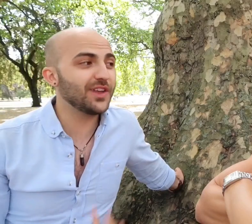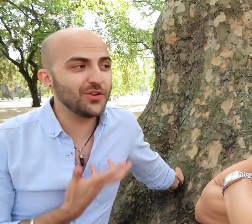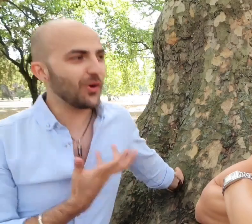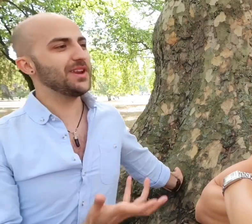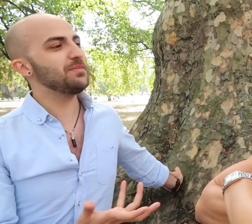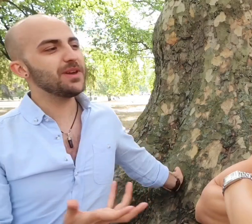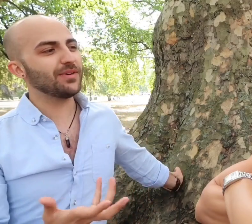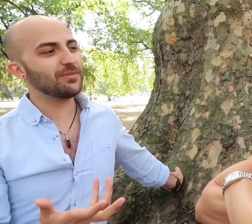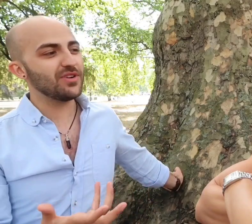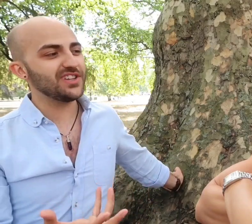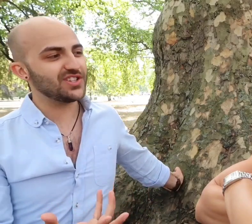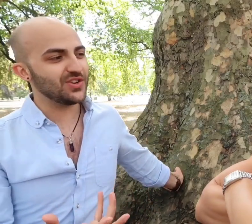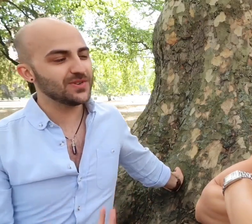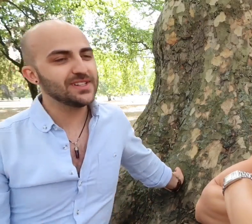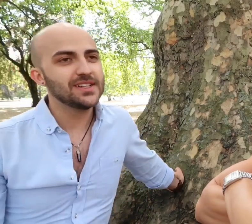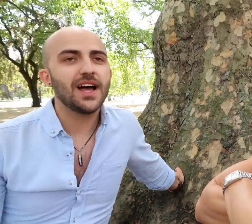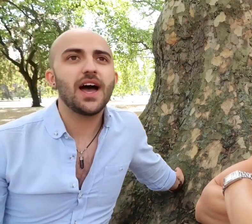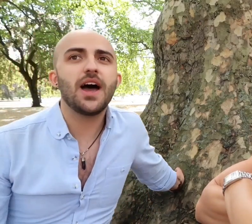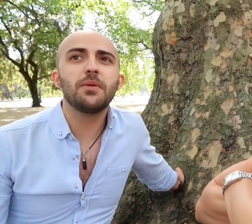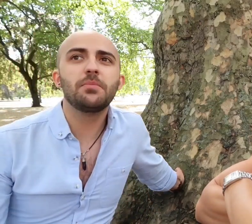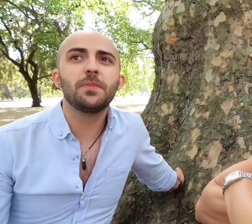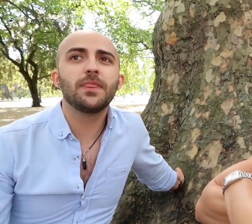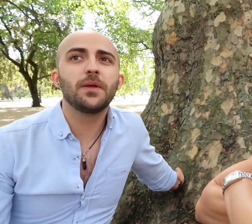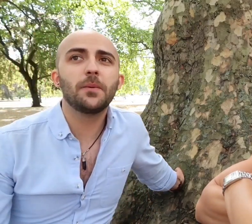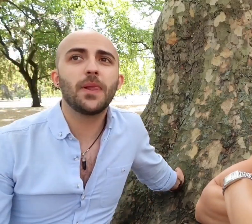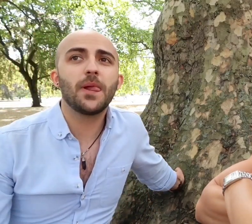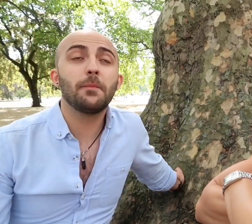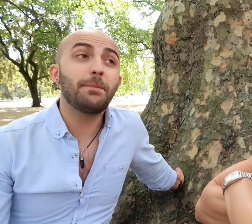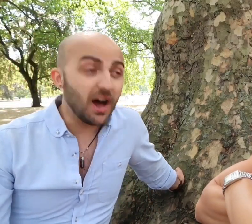that not many people are privy to but